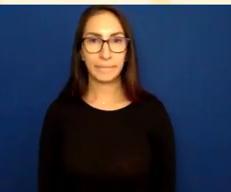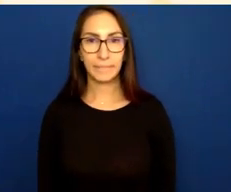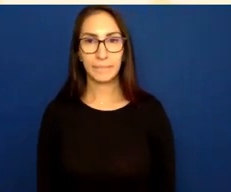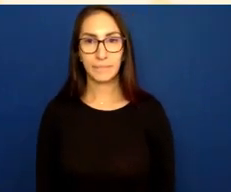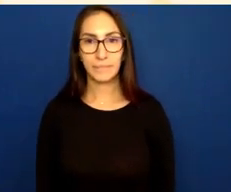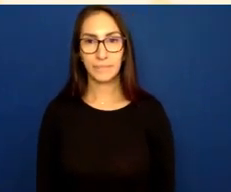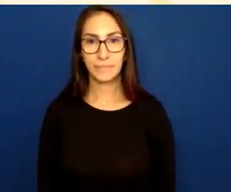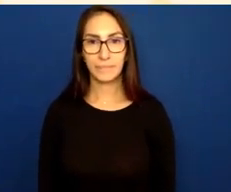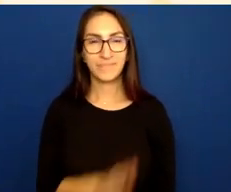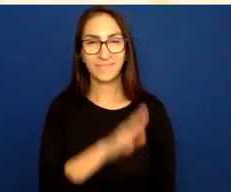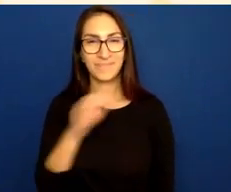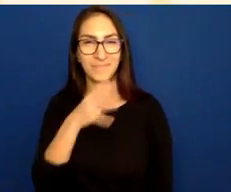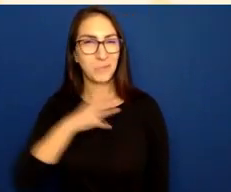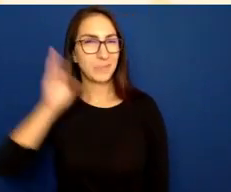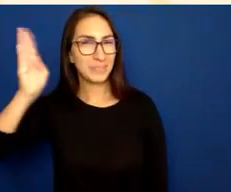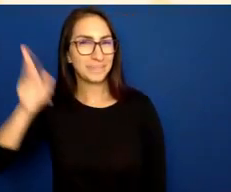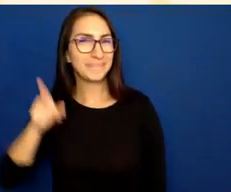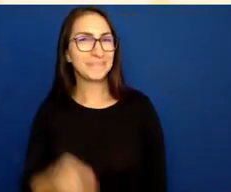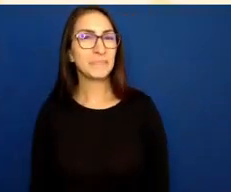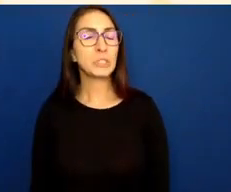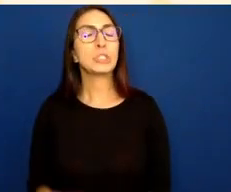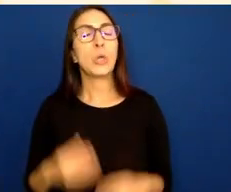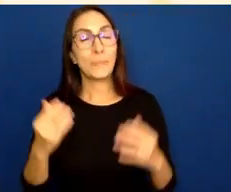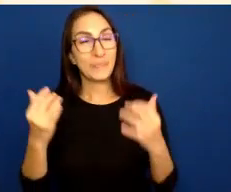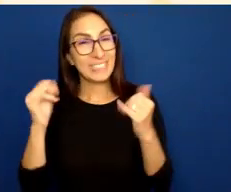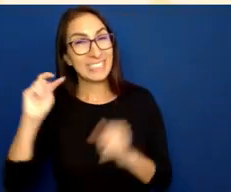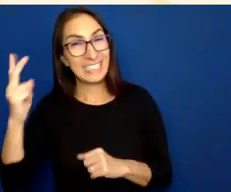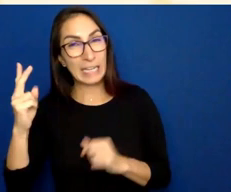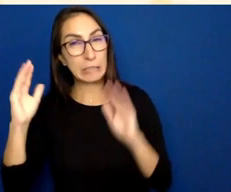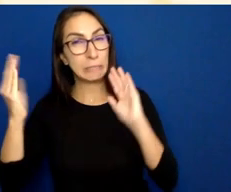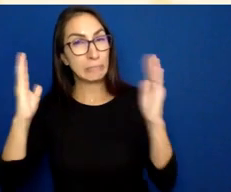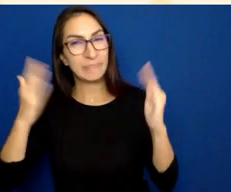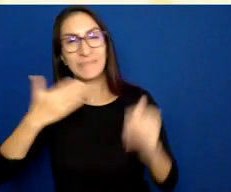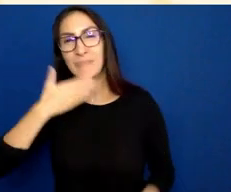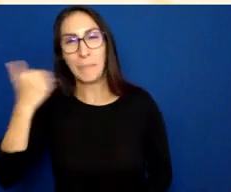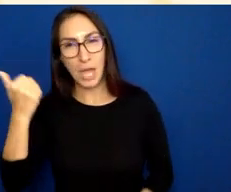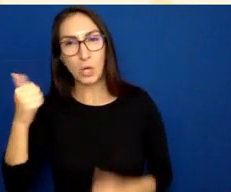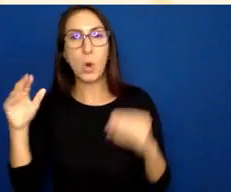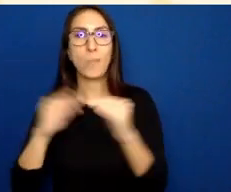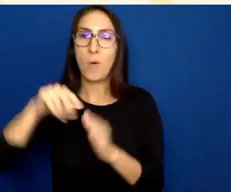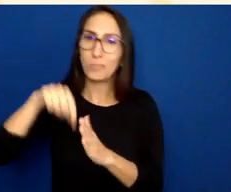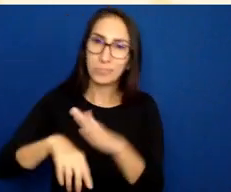So it's better than the first one. I've been much more descriptive in this video.